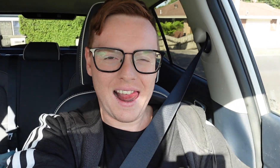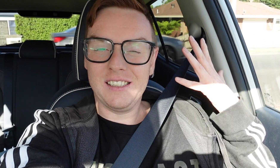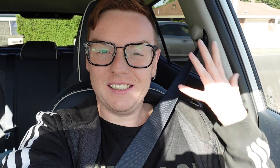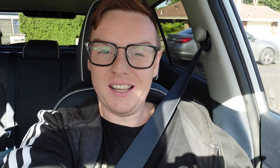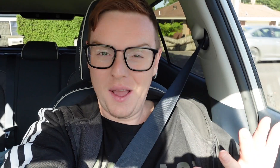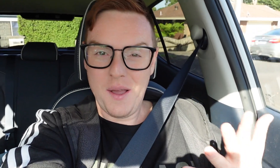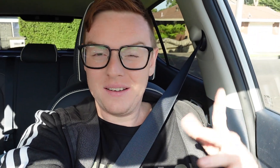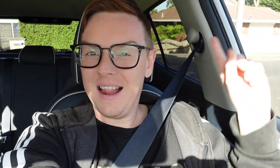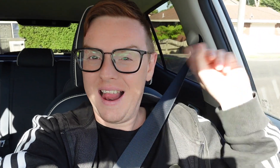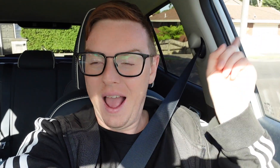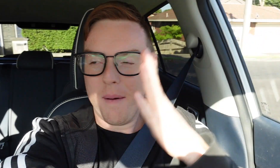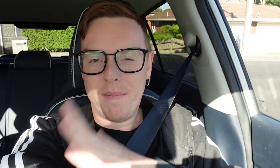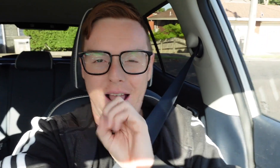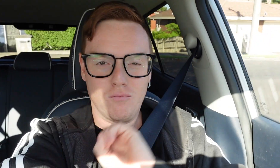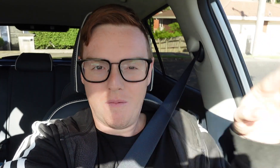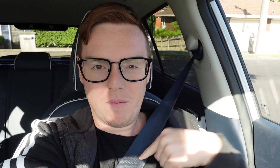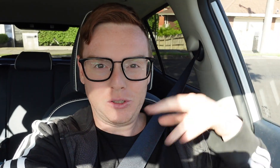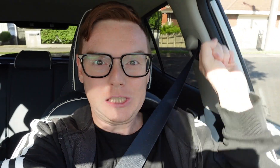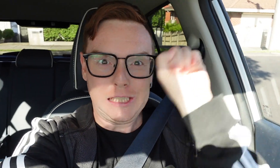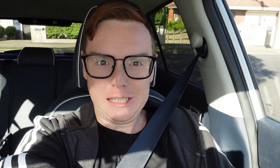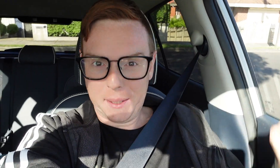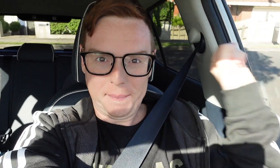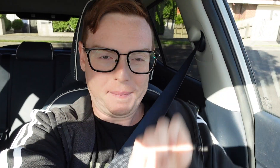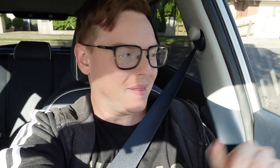So, now Ma is dropping me off at the gym